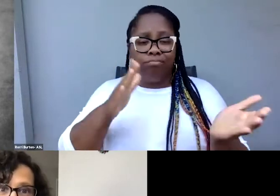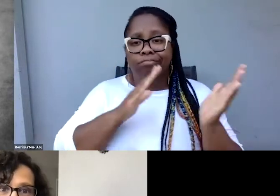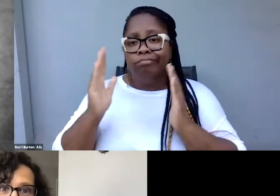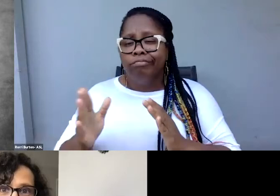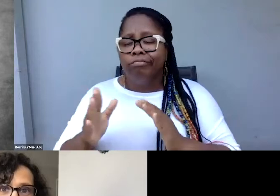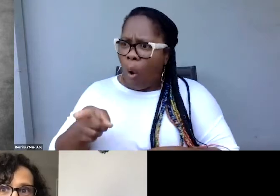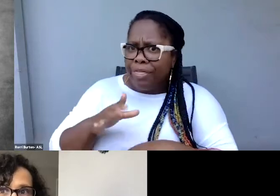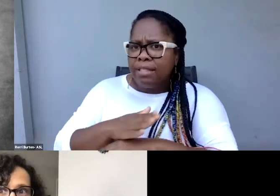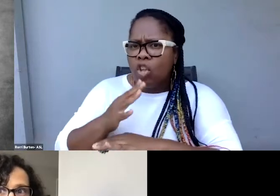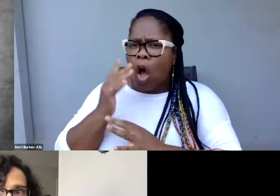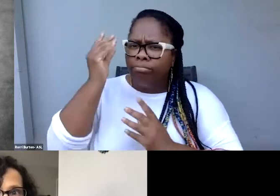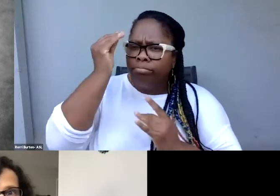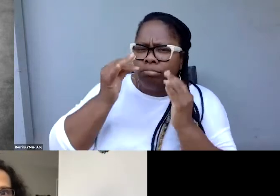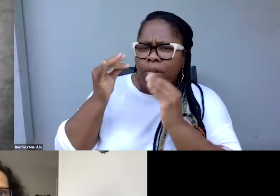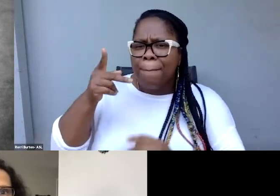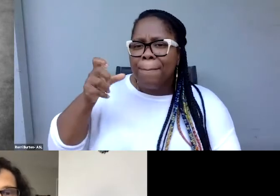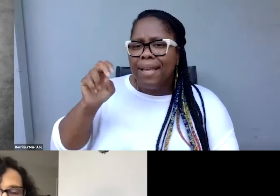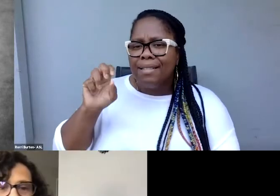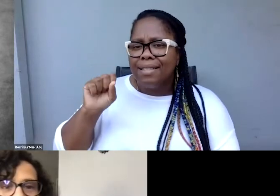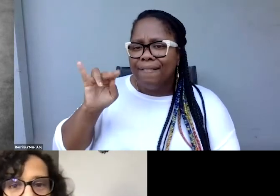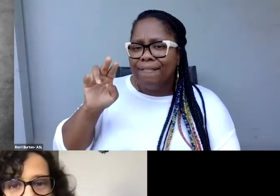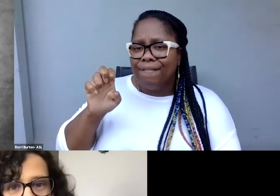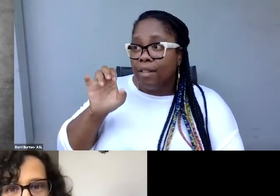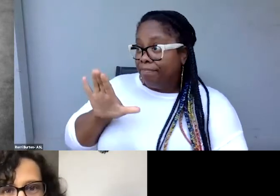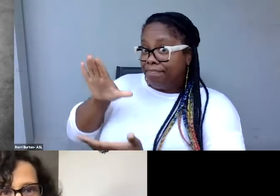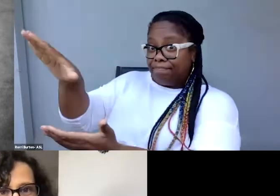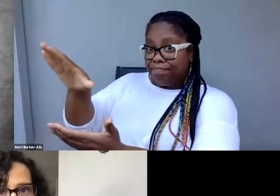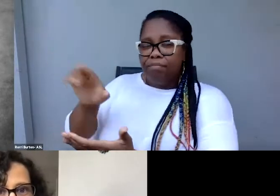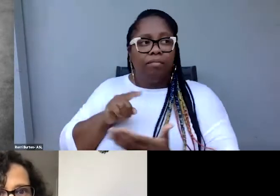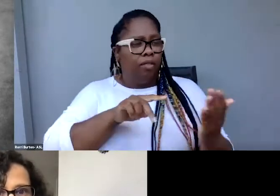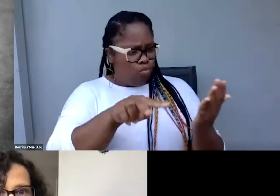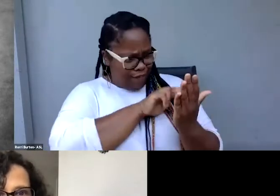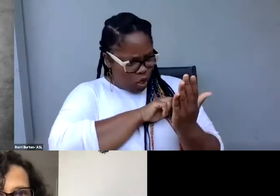before I sent her what I call the final file. So those are a few examples.